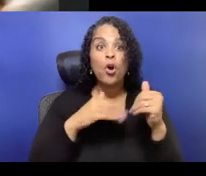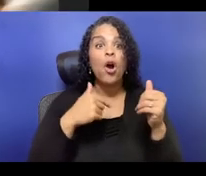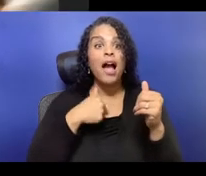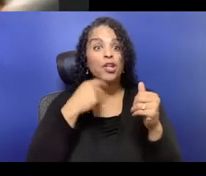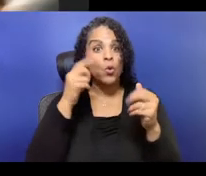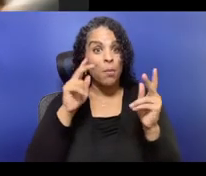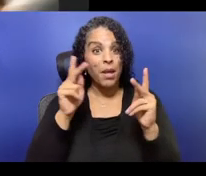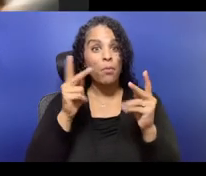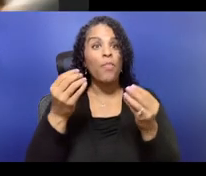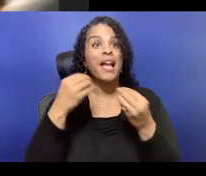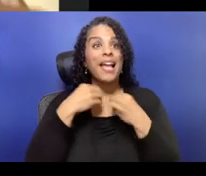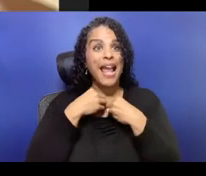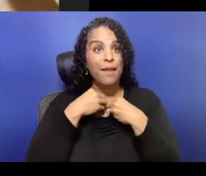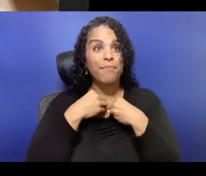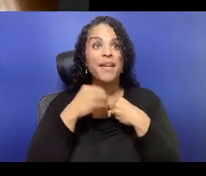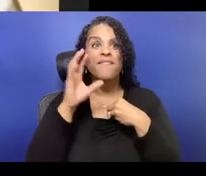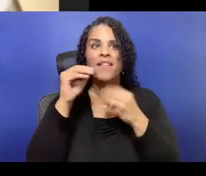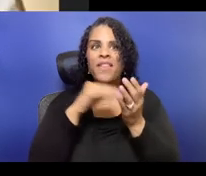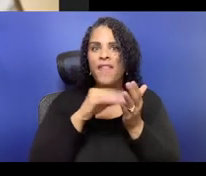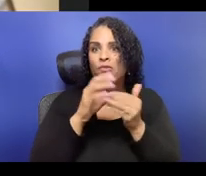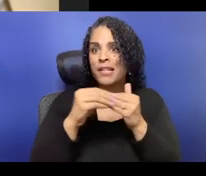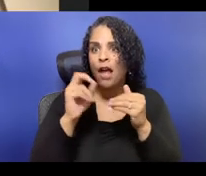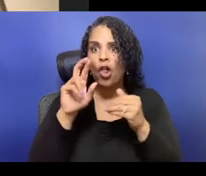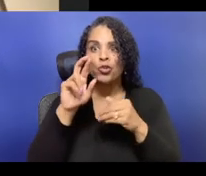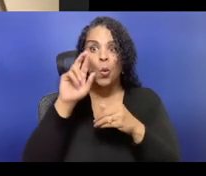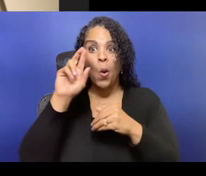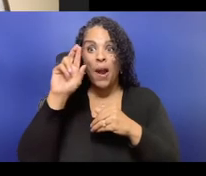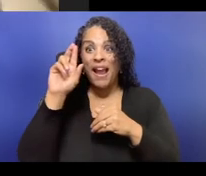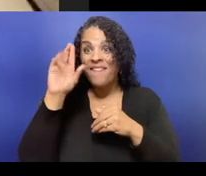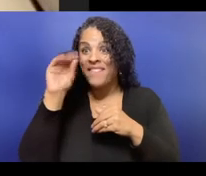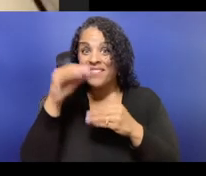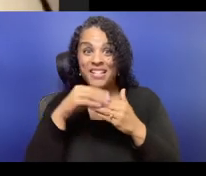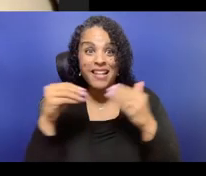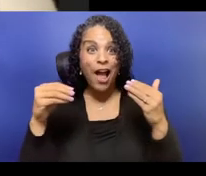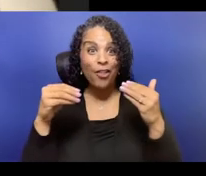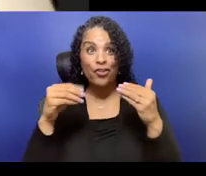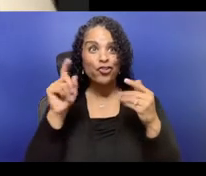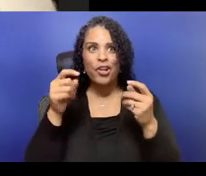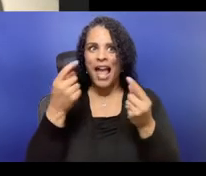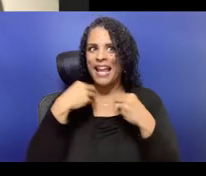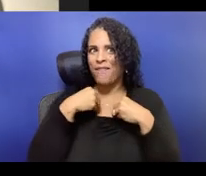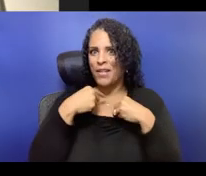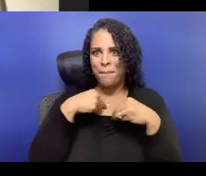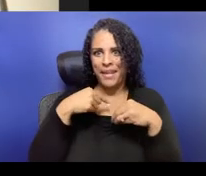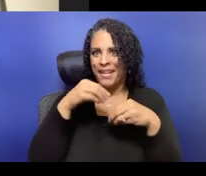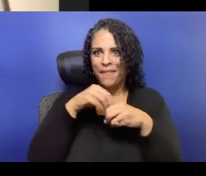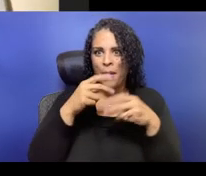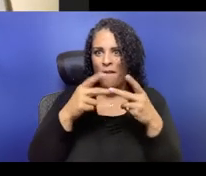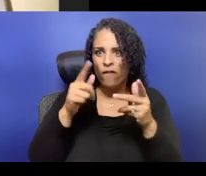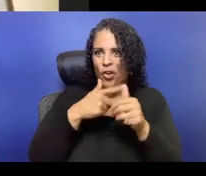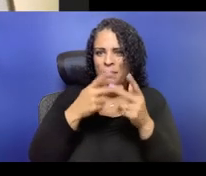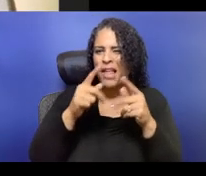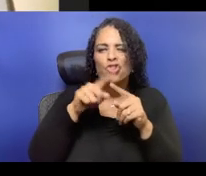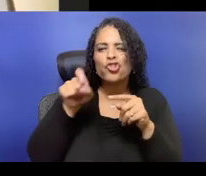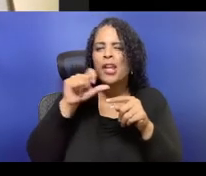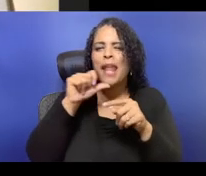as not only as like in terms of like accountability but also actively engaging them as collaborators